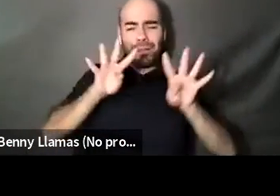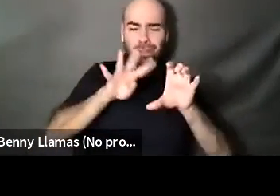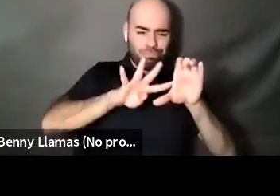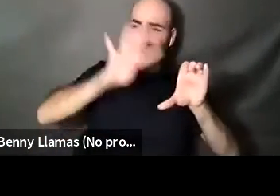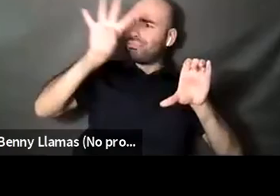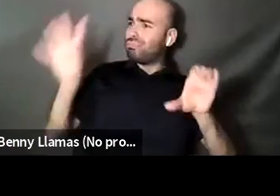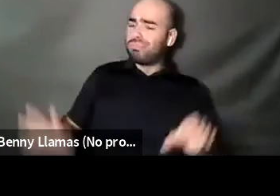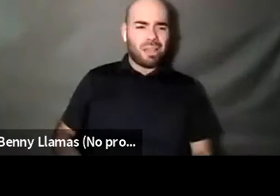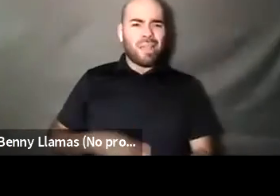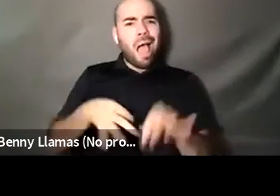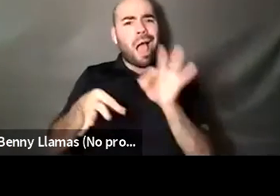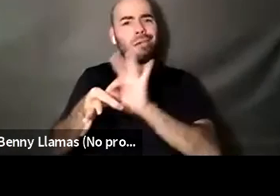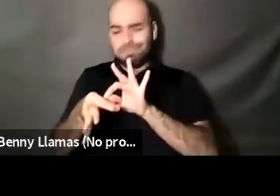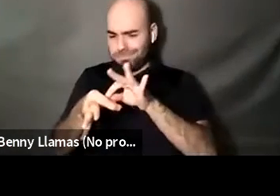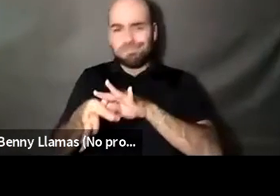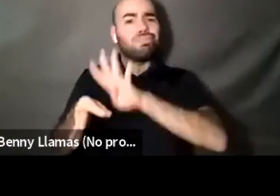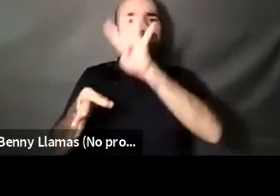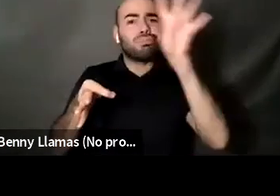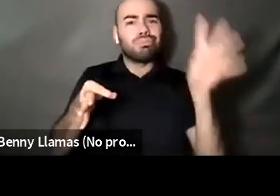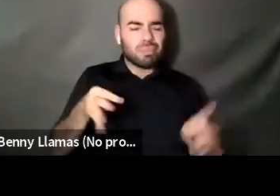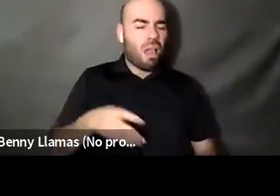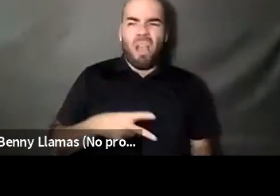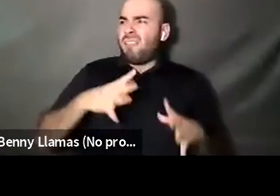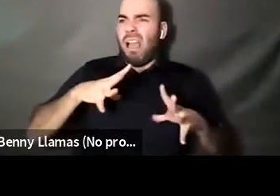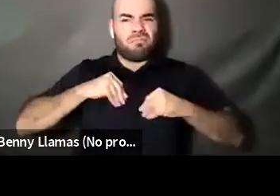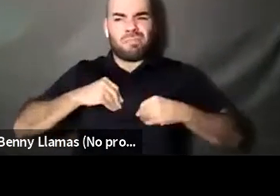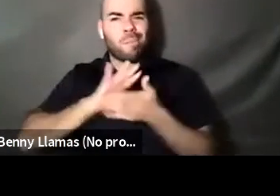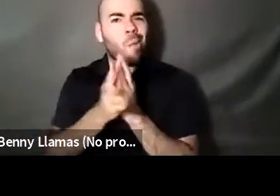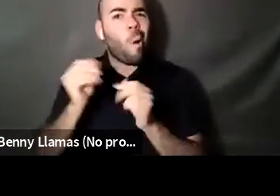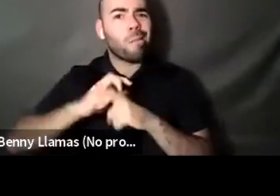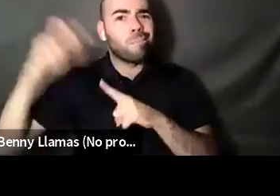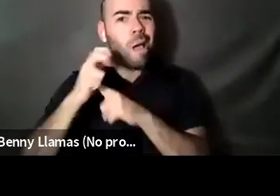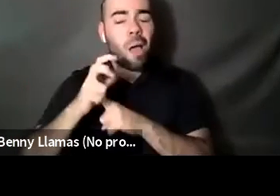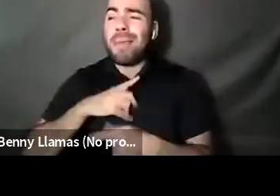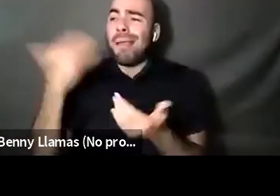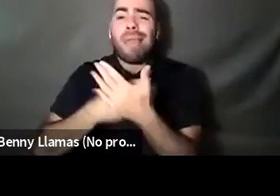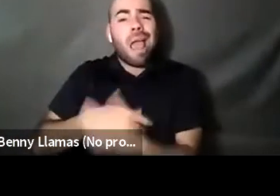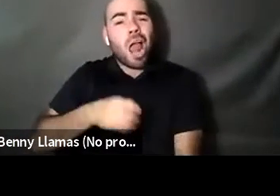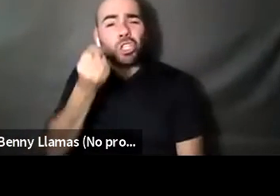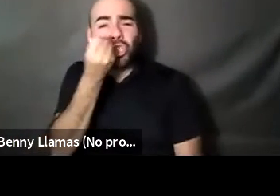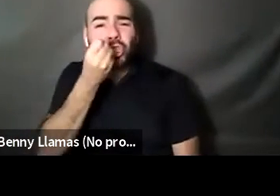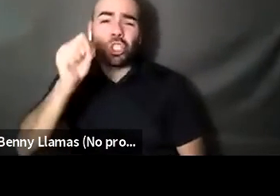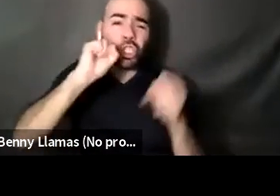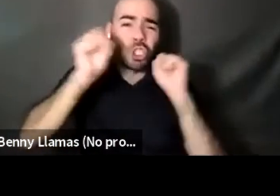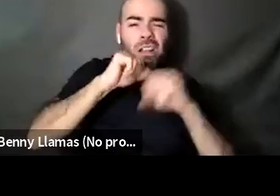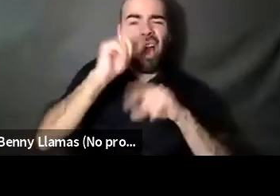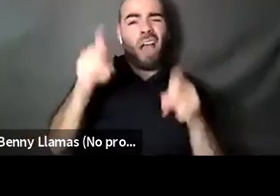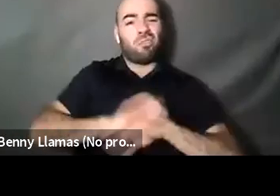Brontez Purnell: Ultimately powerful the day I realize I'm not have to sundeck Brontez Purnell: ever fucking again. Kokumo: Yo,